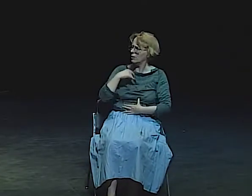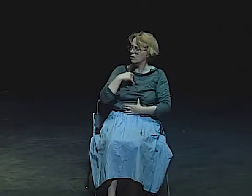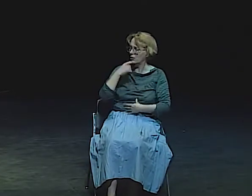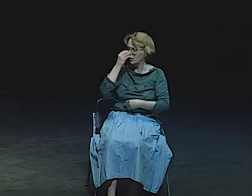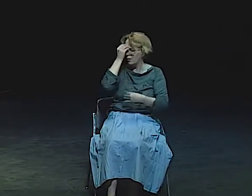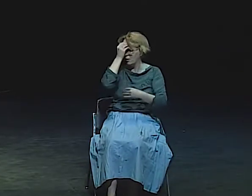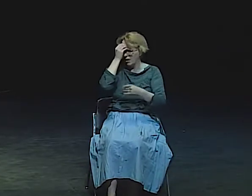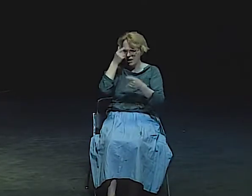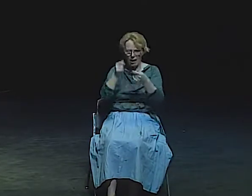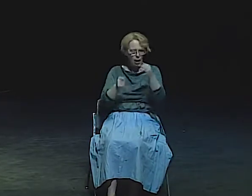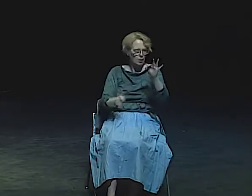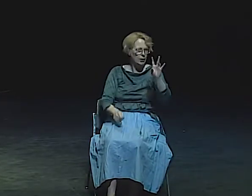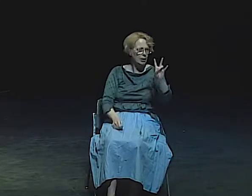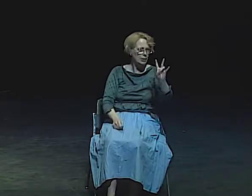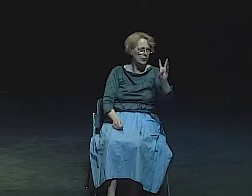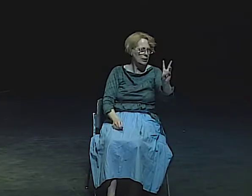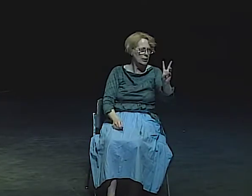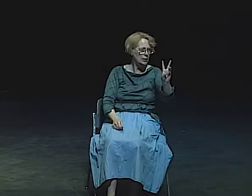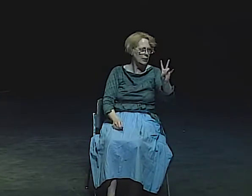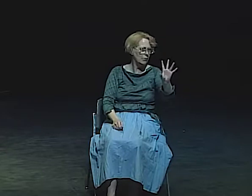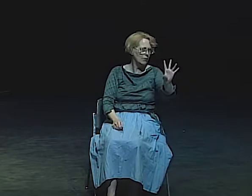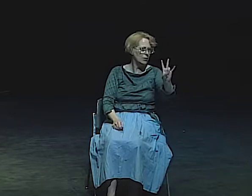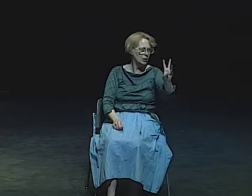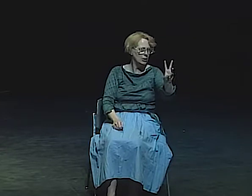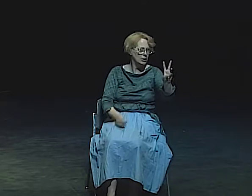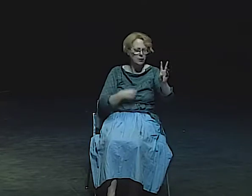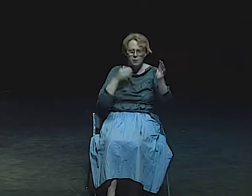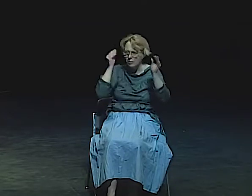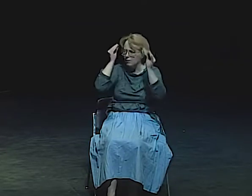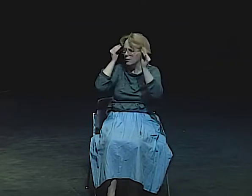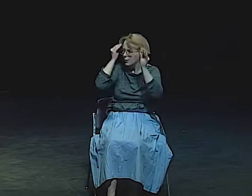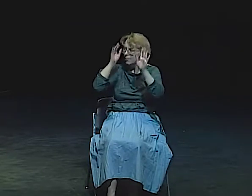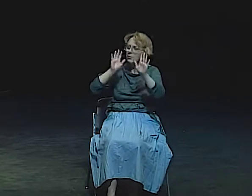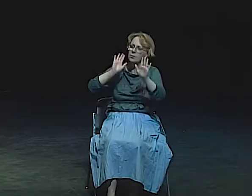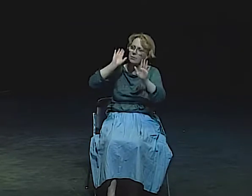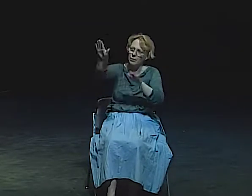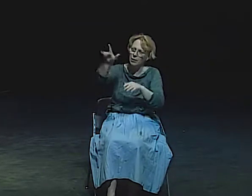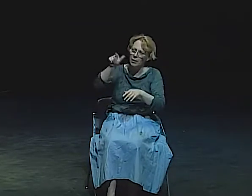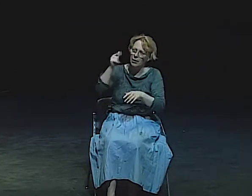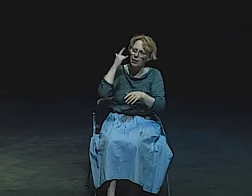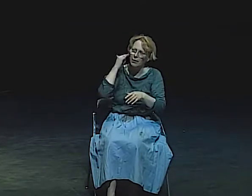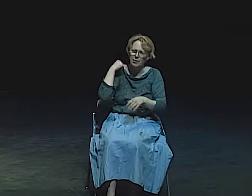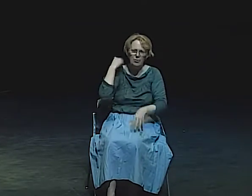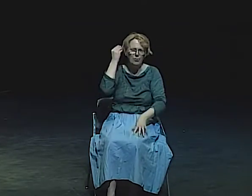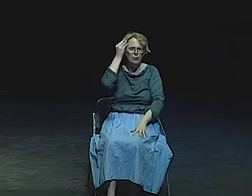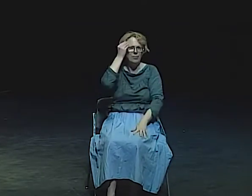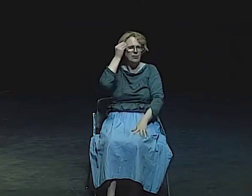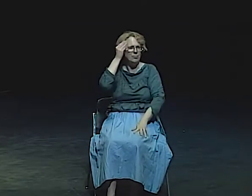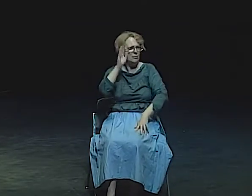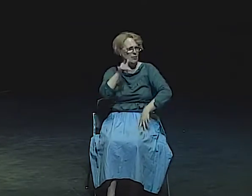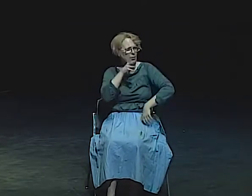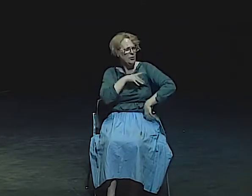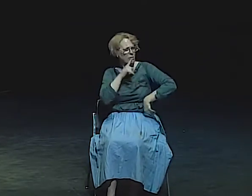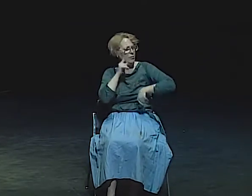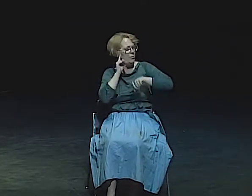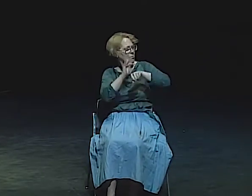WE GESTURED AND SPOKE TO EACH OTHER, DIDN'T UNDERSTAND A SINGLE WORD, BUT SOMEHOW OUR SPIRITS CONNECTED.